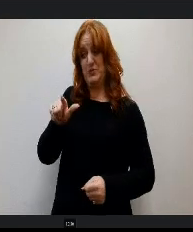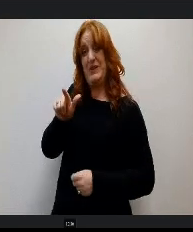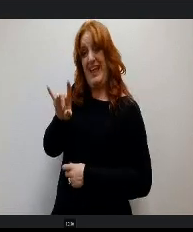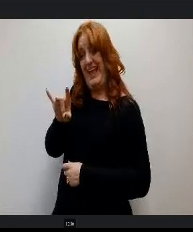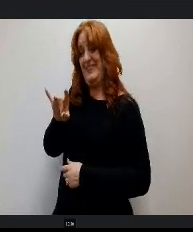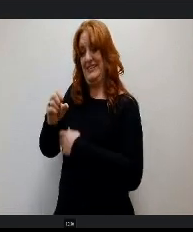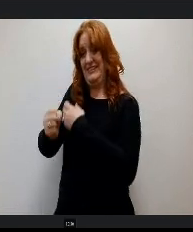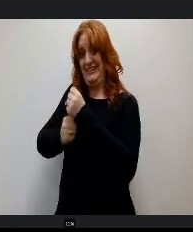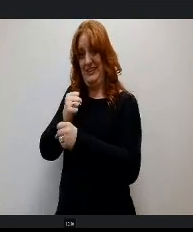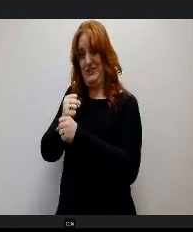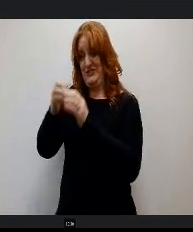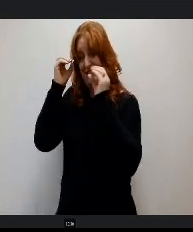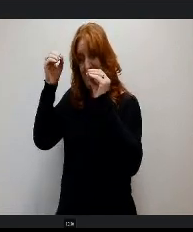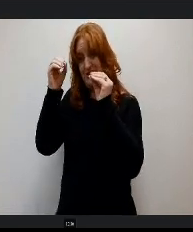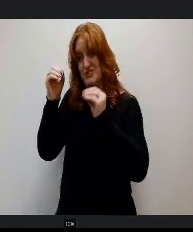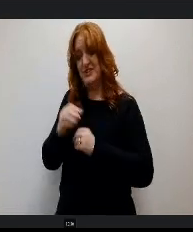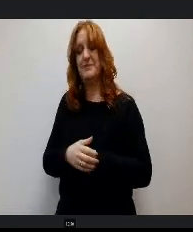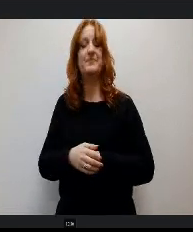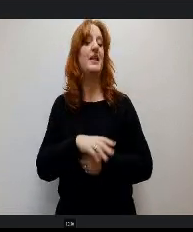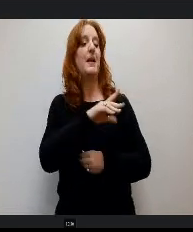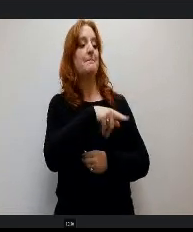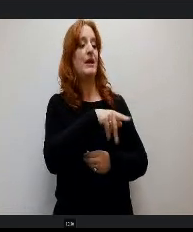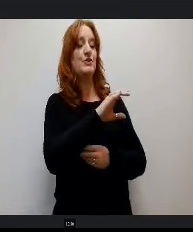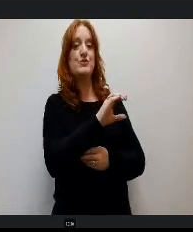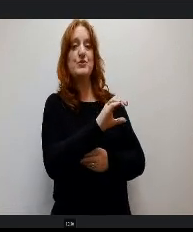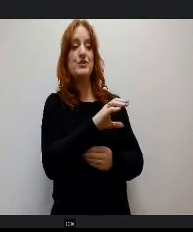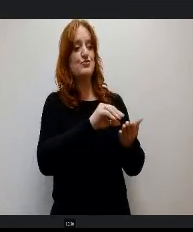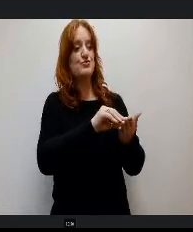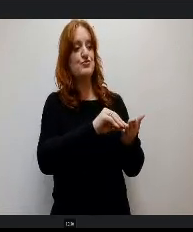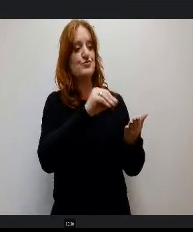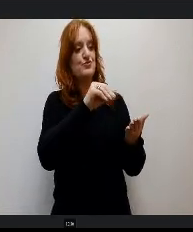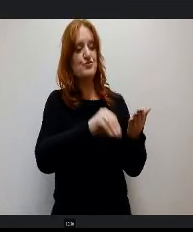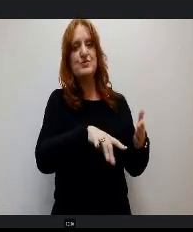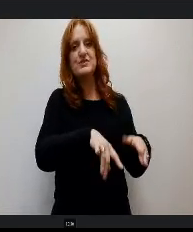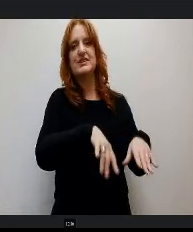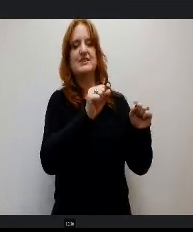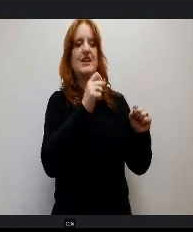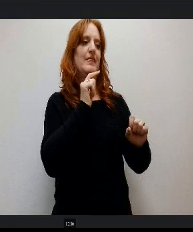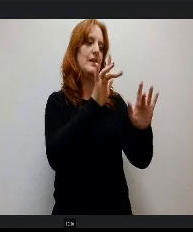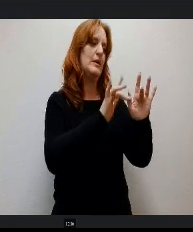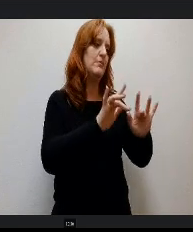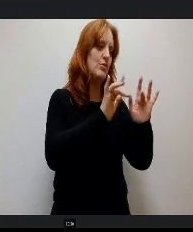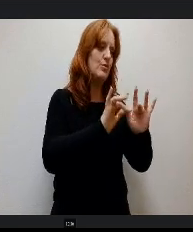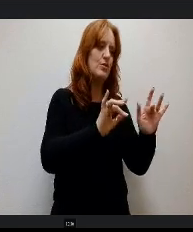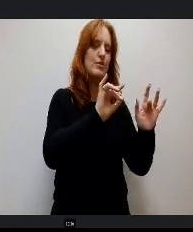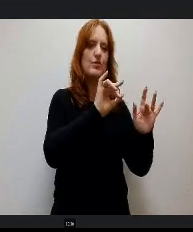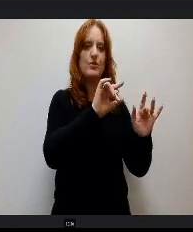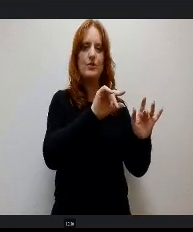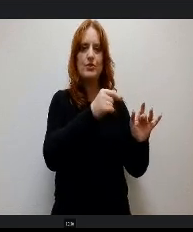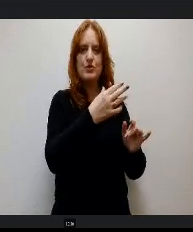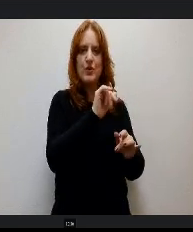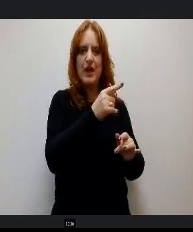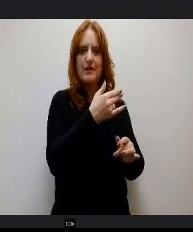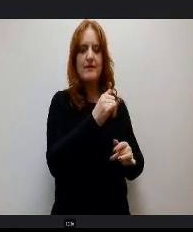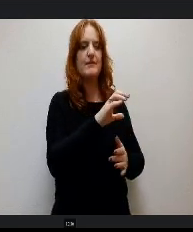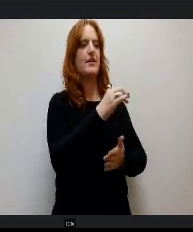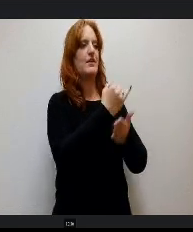At Pine Creek, students can take computer graphic design, commercial art, computer art